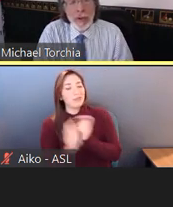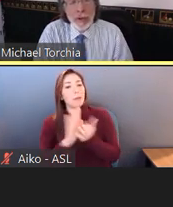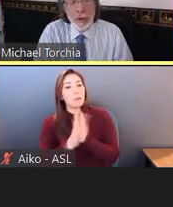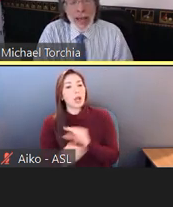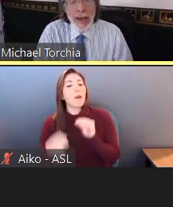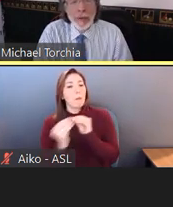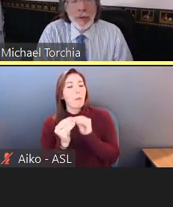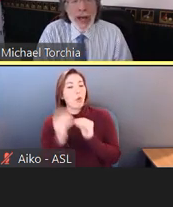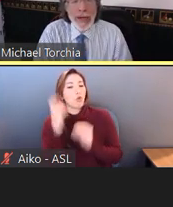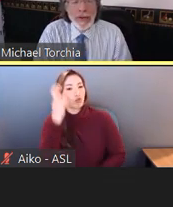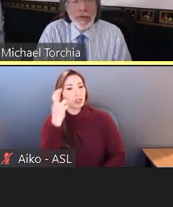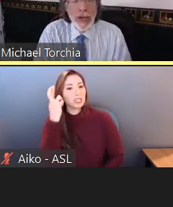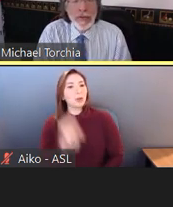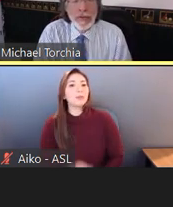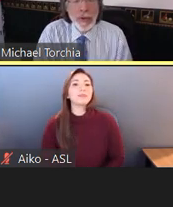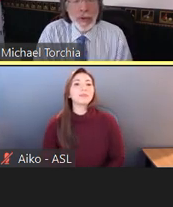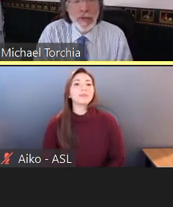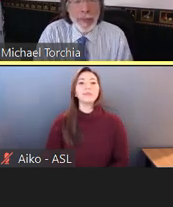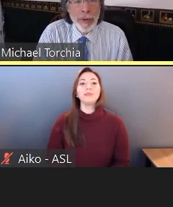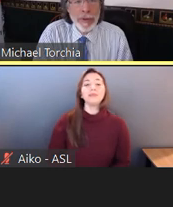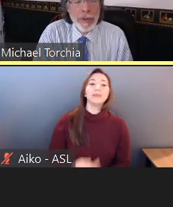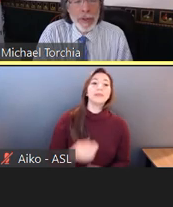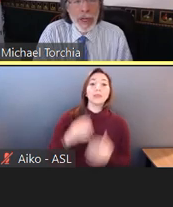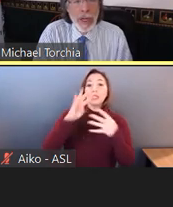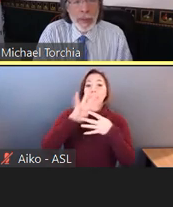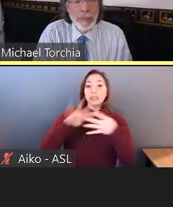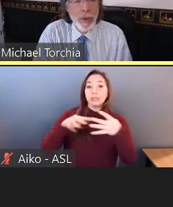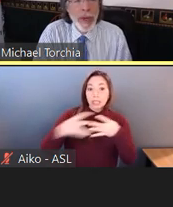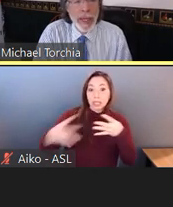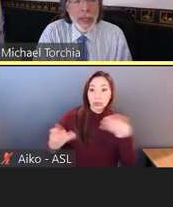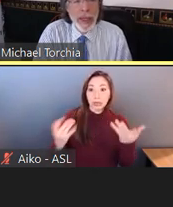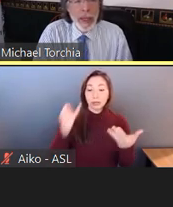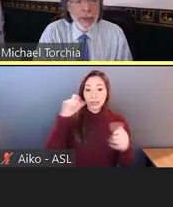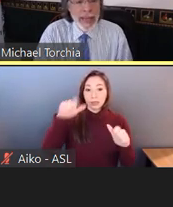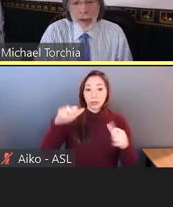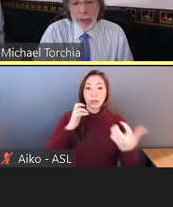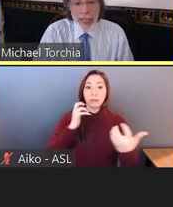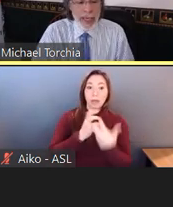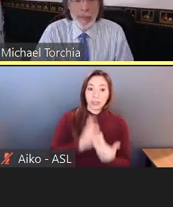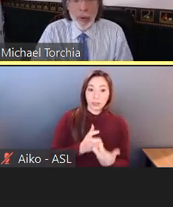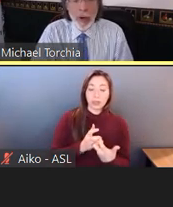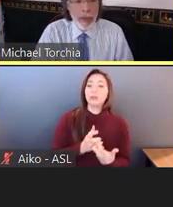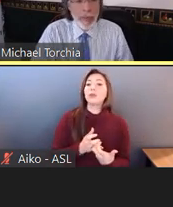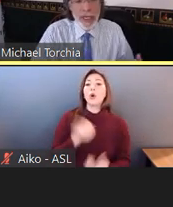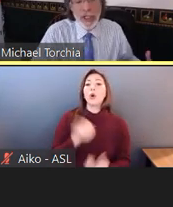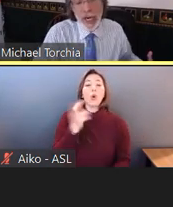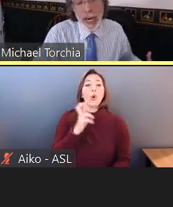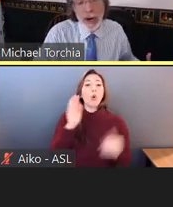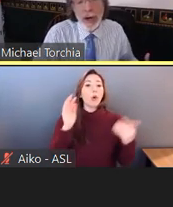You may have to provide a device to a disabled employee. I mean, that could be a keyboard. It could be a chair.